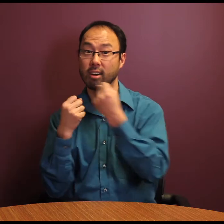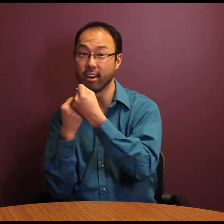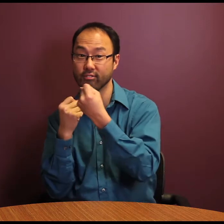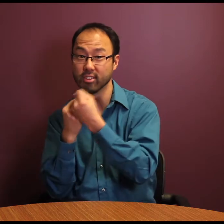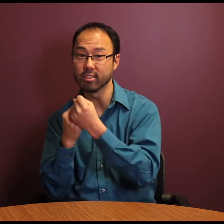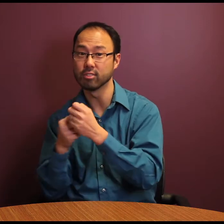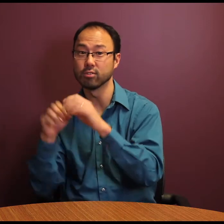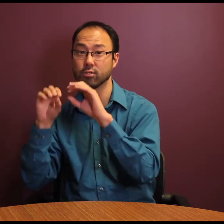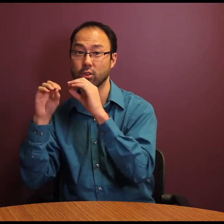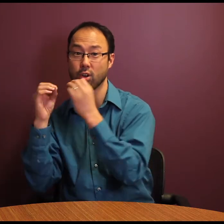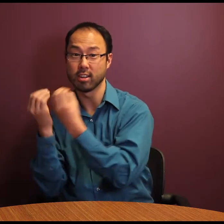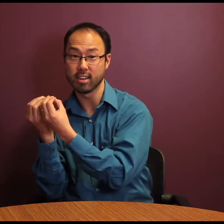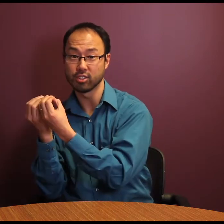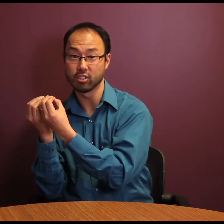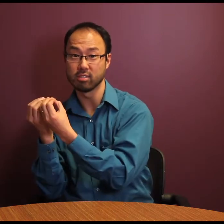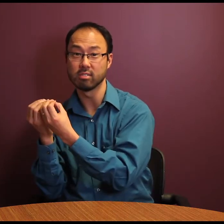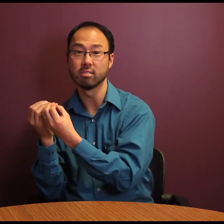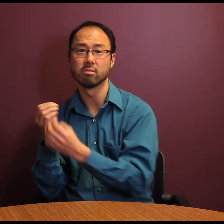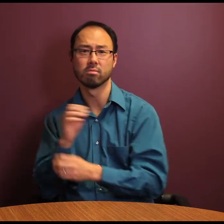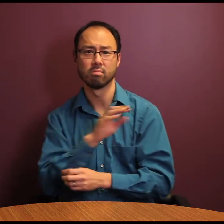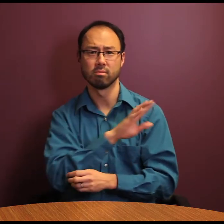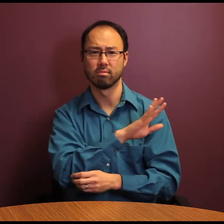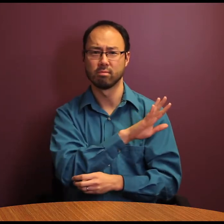and organizations whose work advances communication